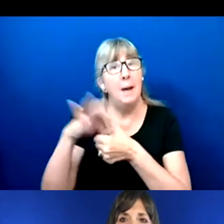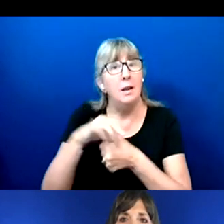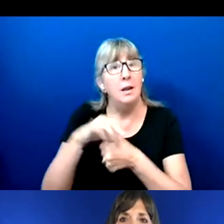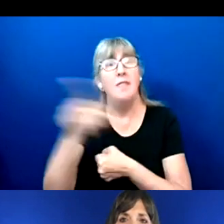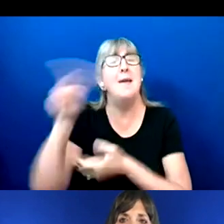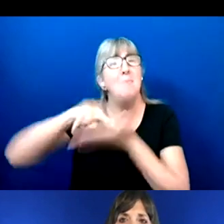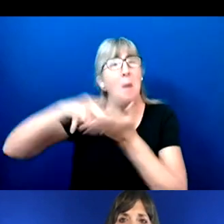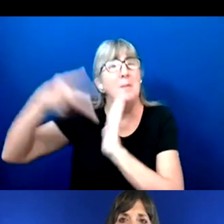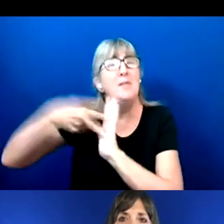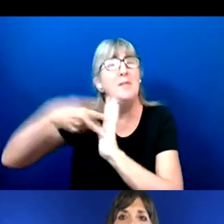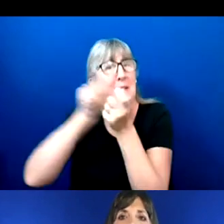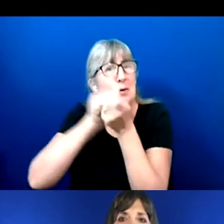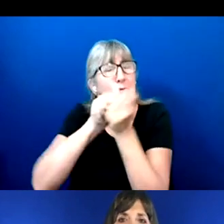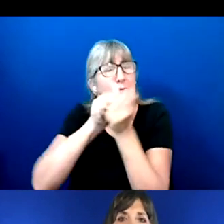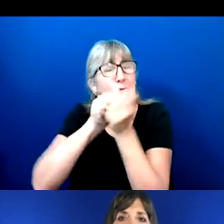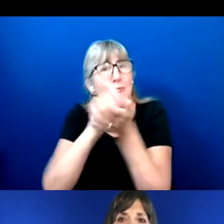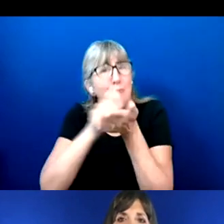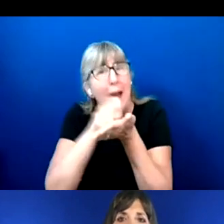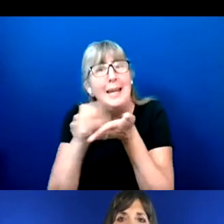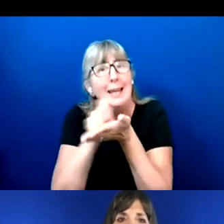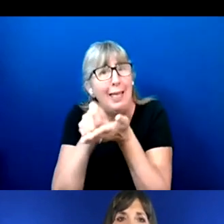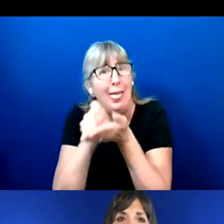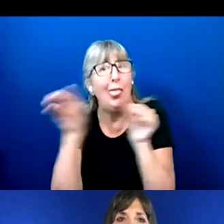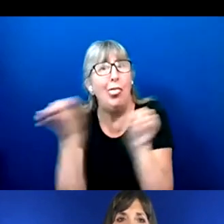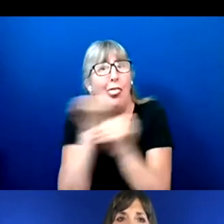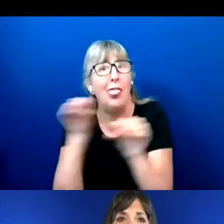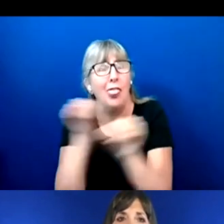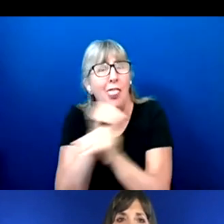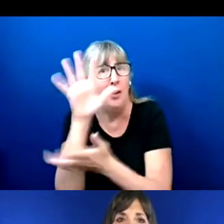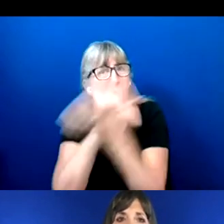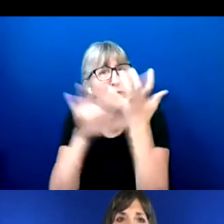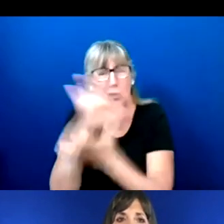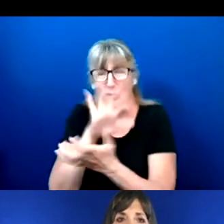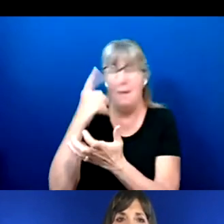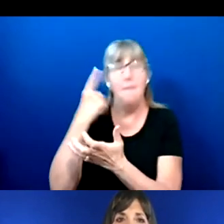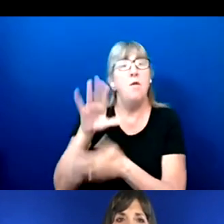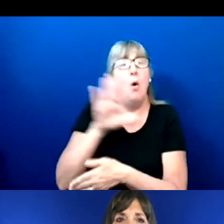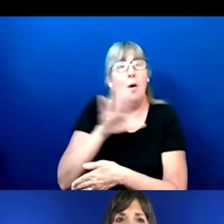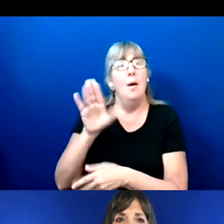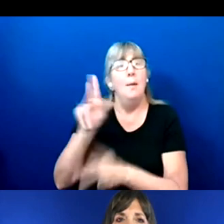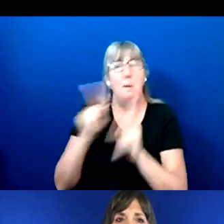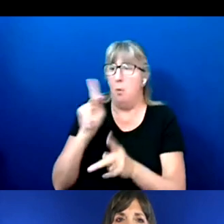things in a confusing manner to try to get the outcome they're looking for as opposed